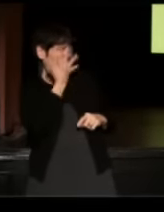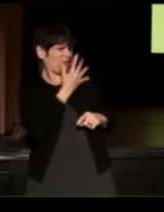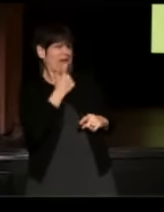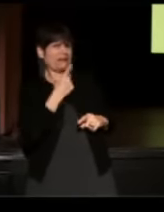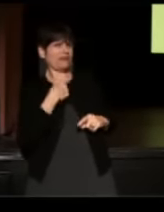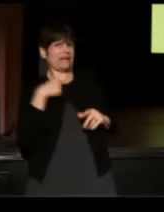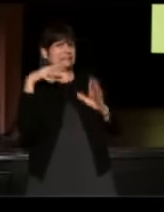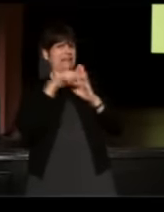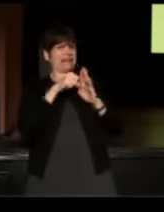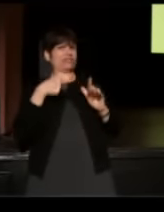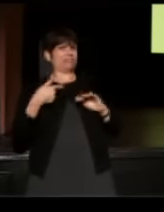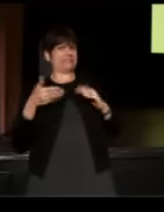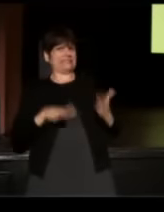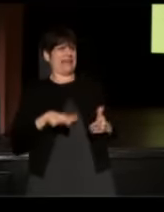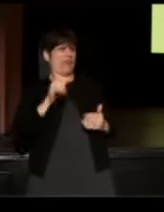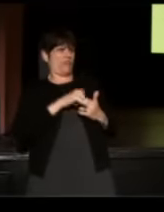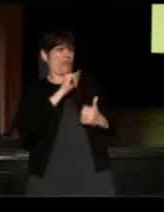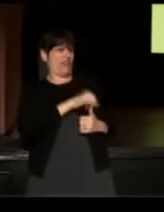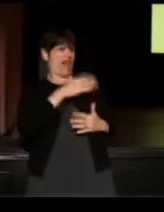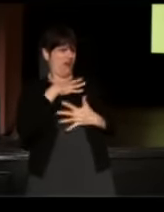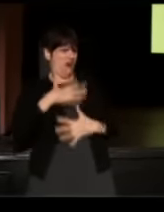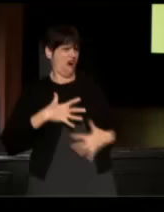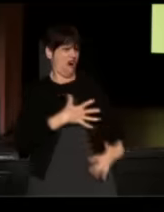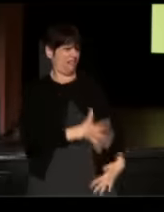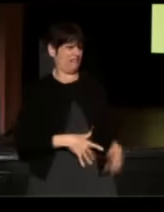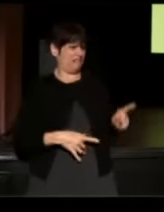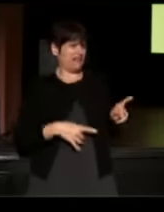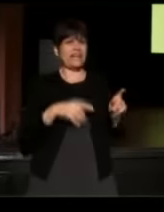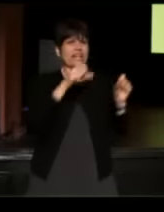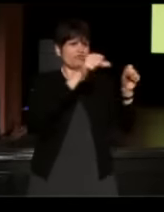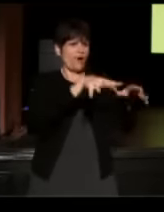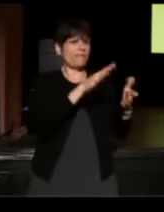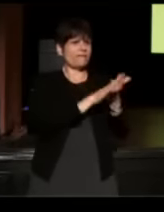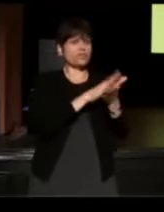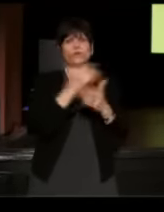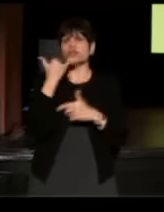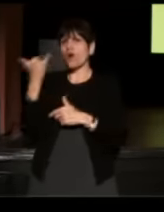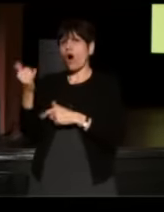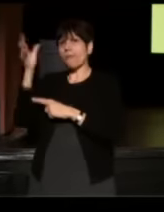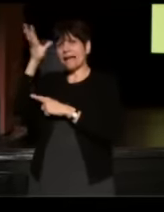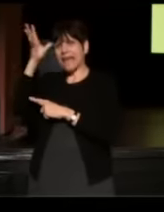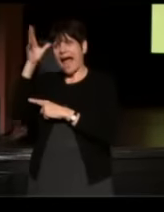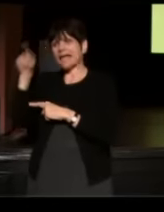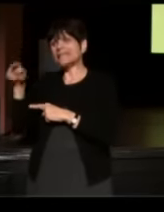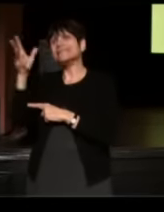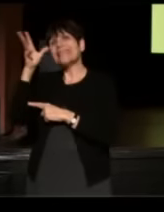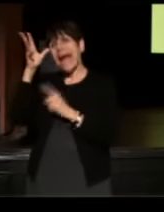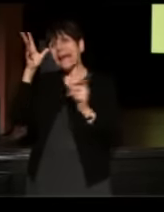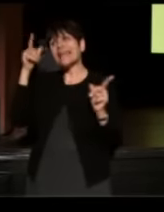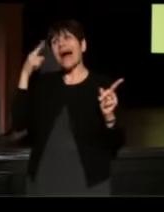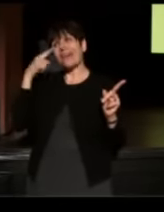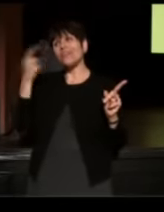So he dropped me off at the school and he called my dad up and said, "Dad, I think you better get up there.